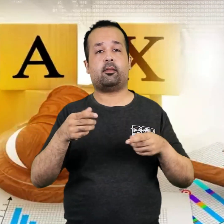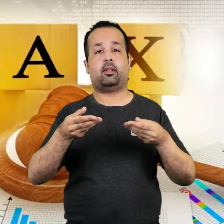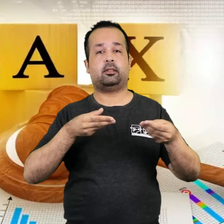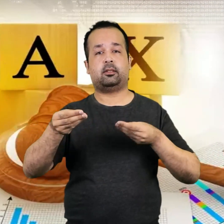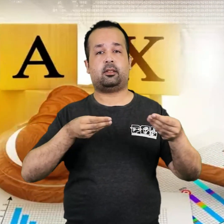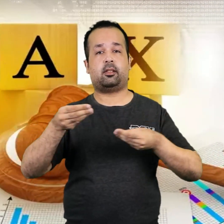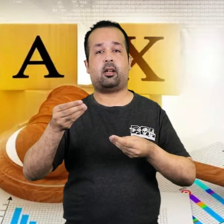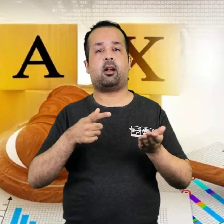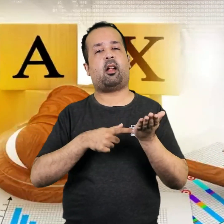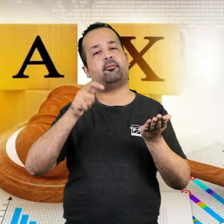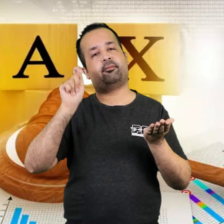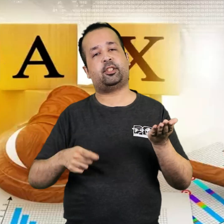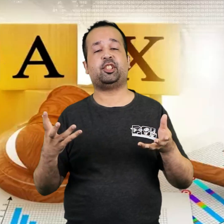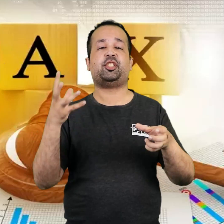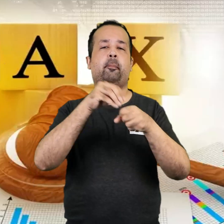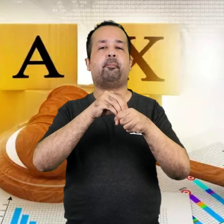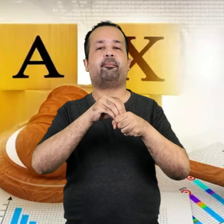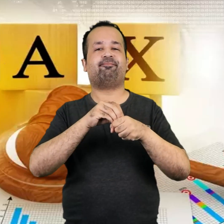Shopkeepers should also bring into the tax net.